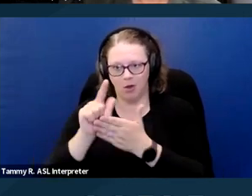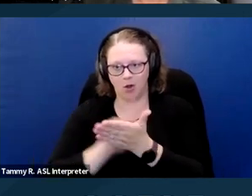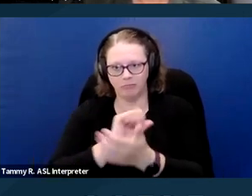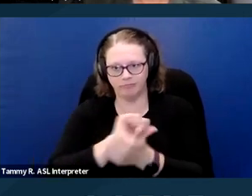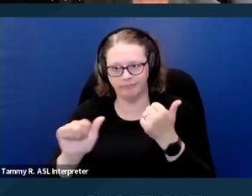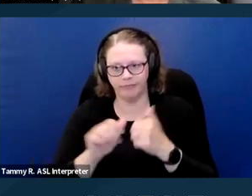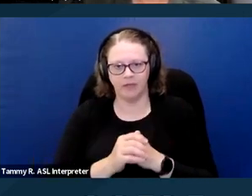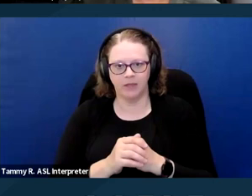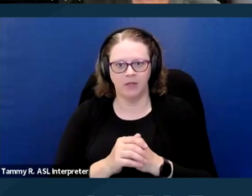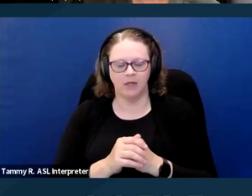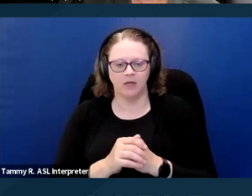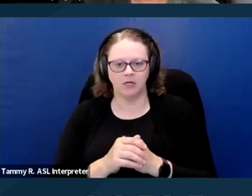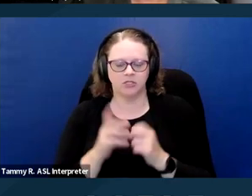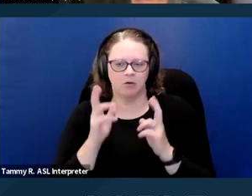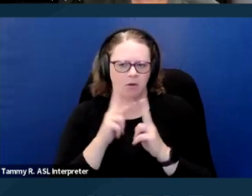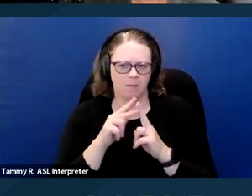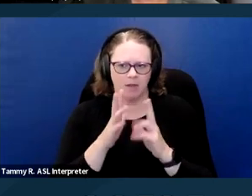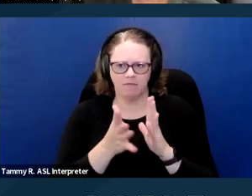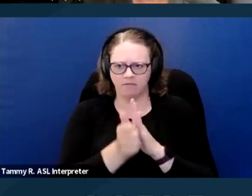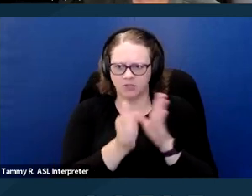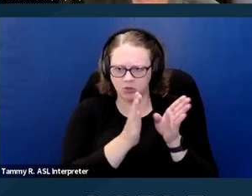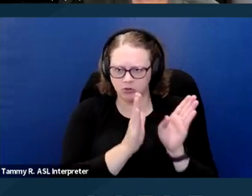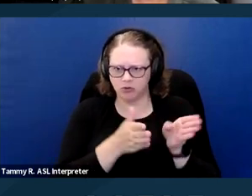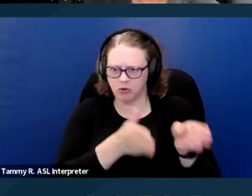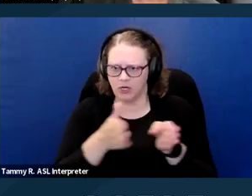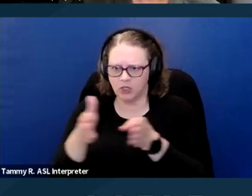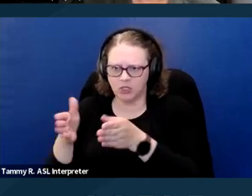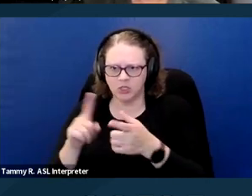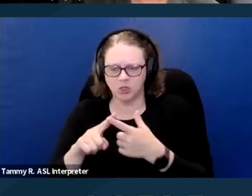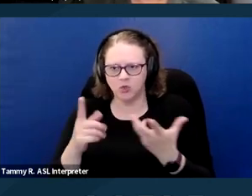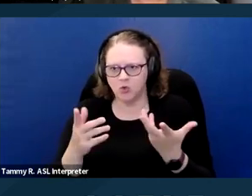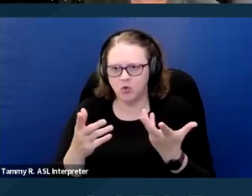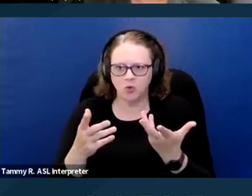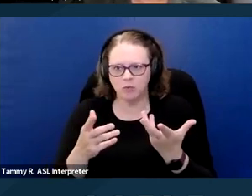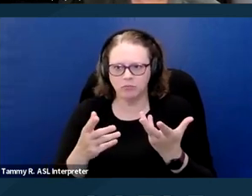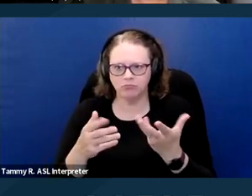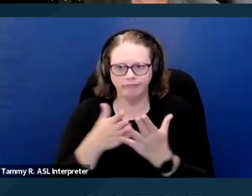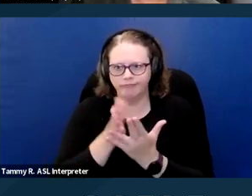So a couple of strategies for navigating these issues. Take the time to educate